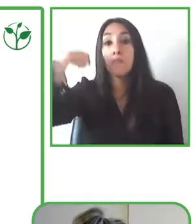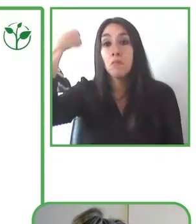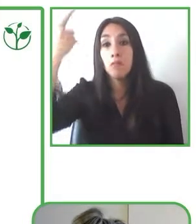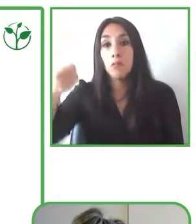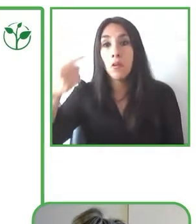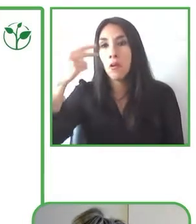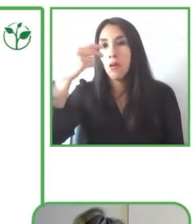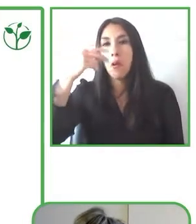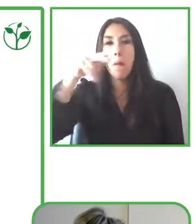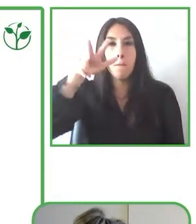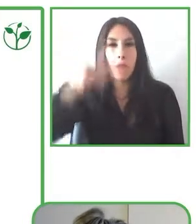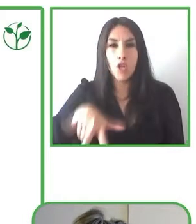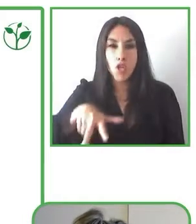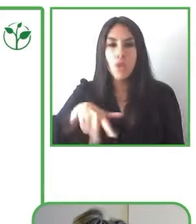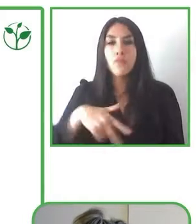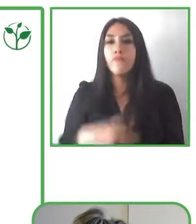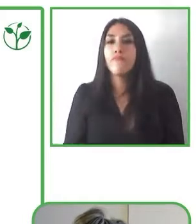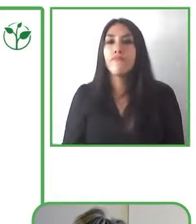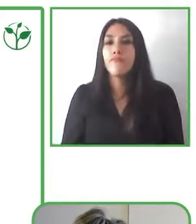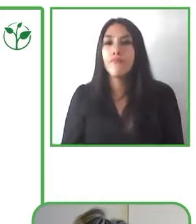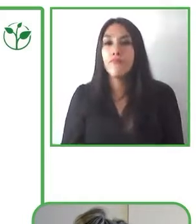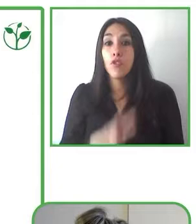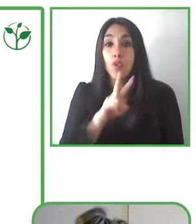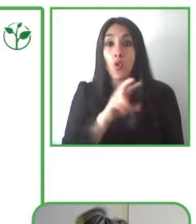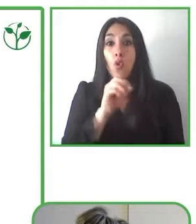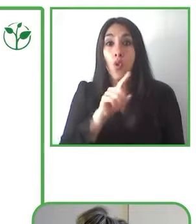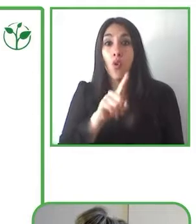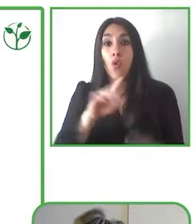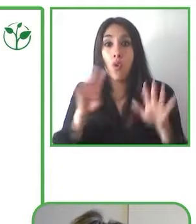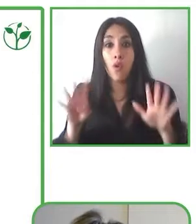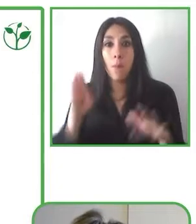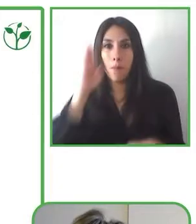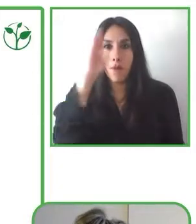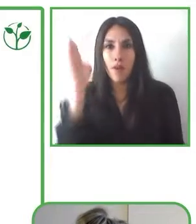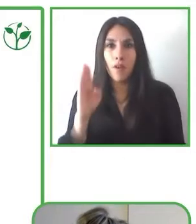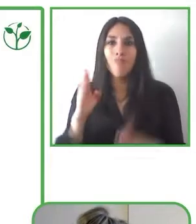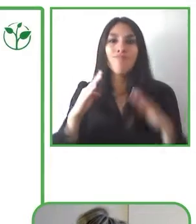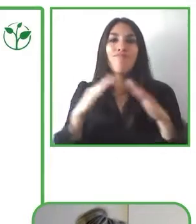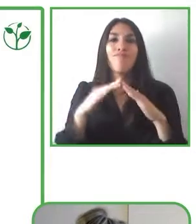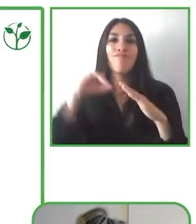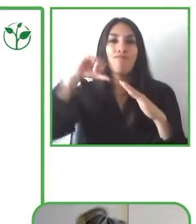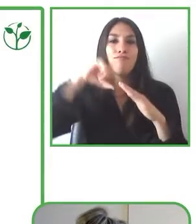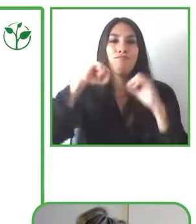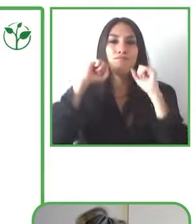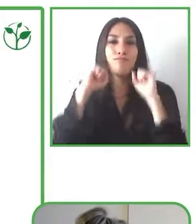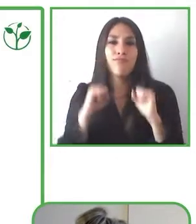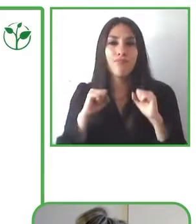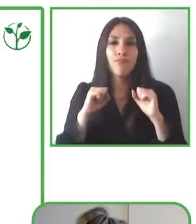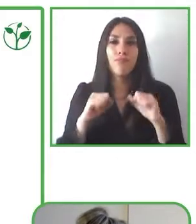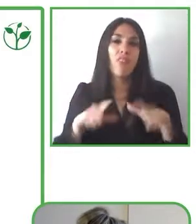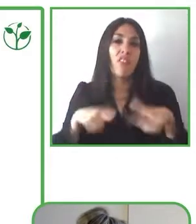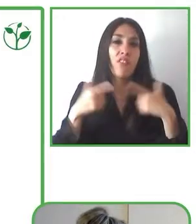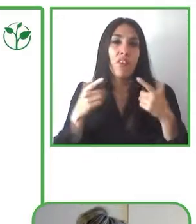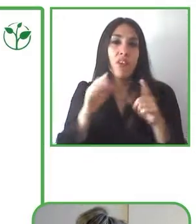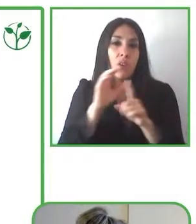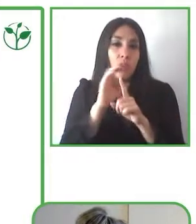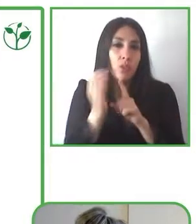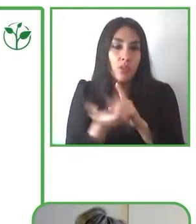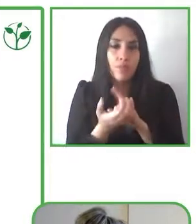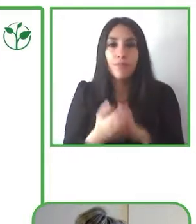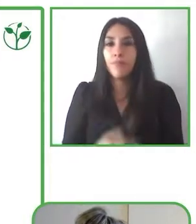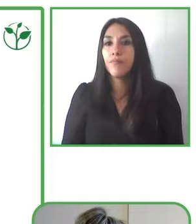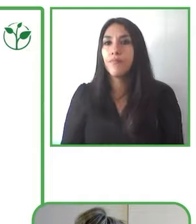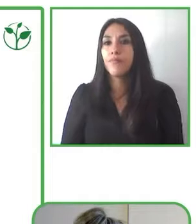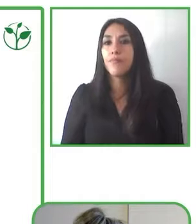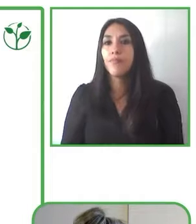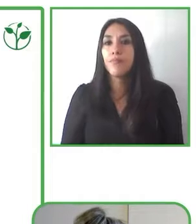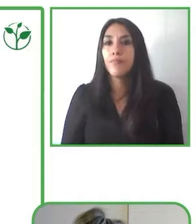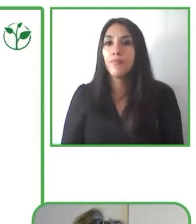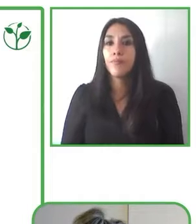We went into full lock down due to Covid and so cultural life was put on hold and the